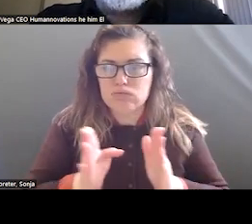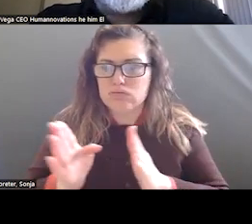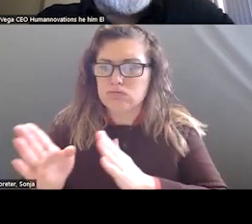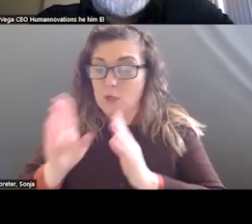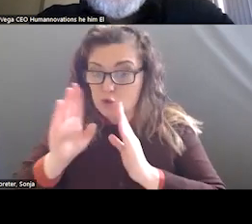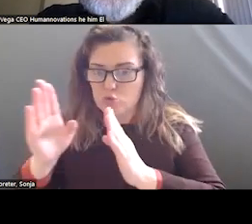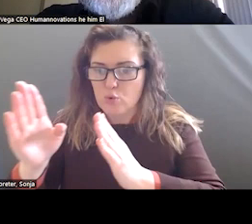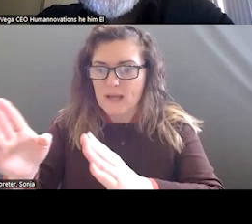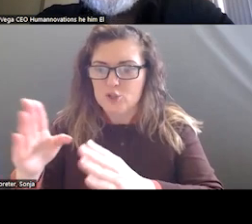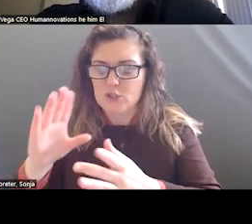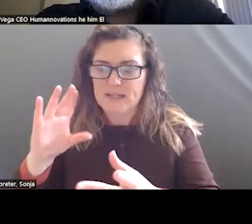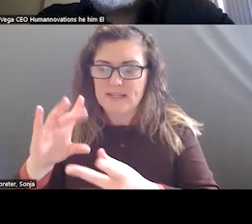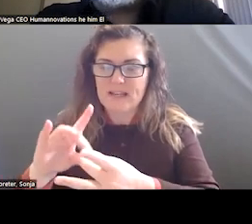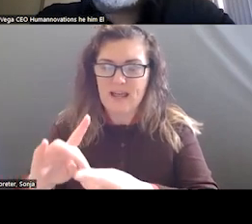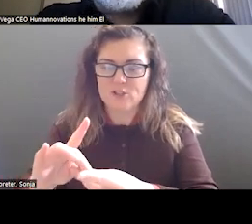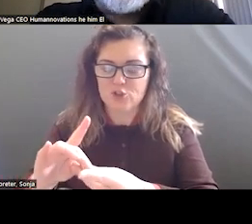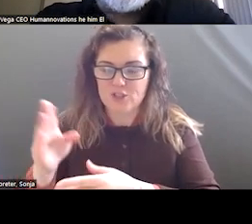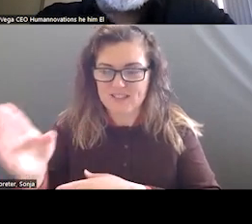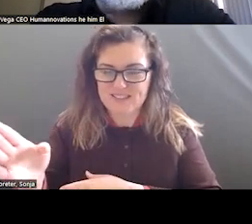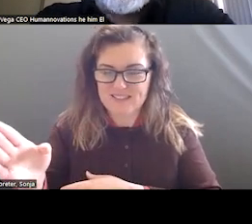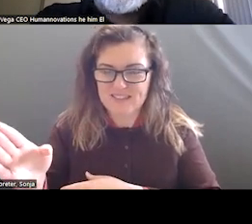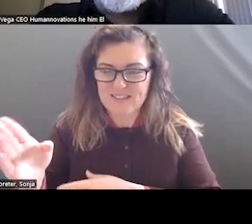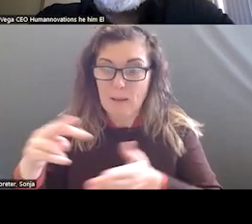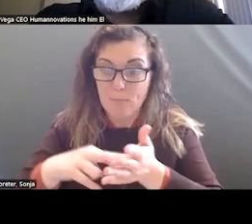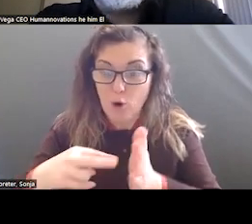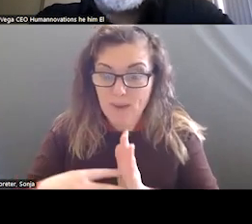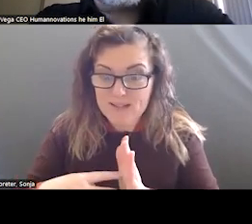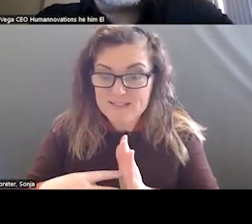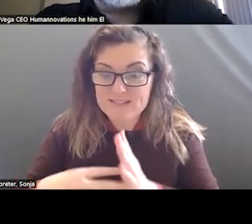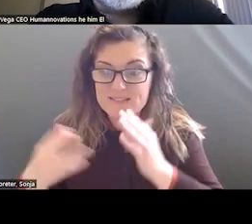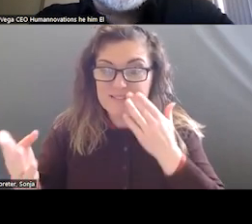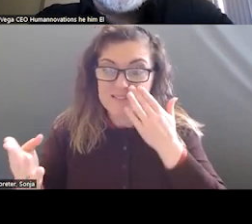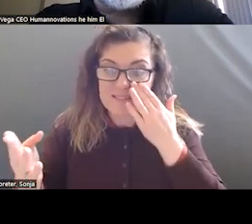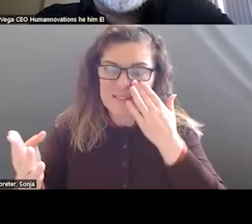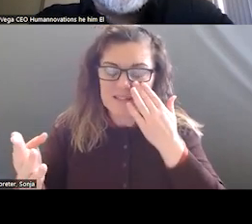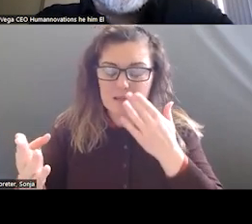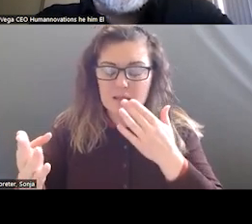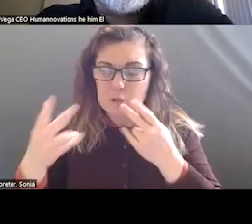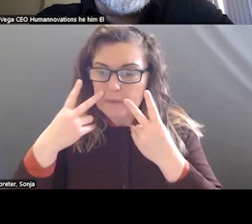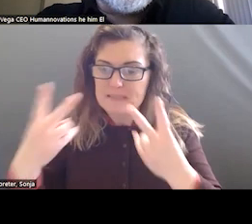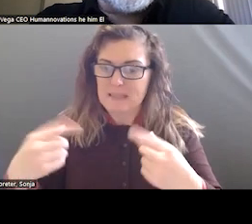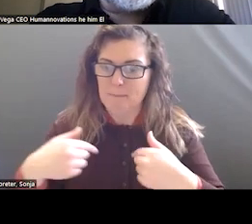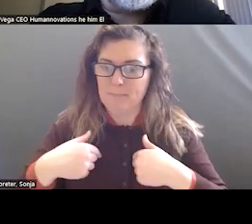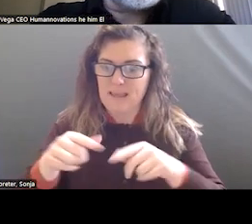DIRECTION AND CONNECTION AND PURPOSE AND MEANING AND BEING SEEN AS AN EQUAL AND BEING SEEN AS A